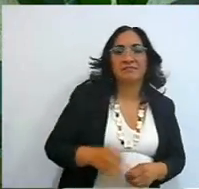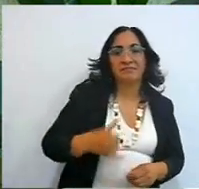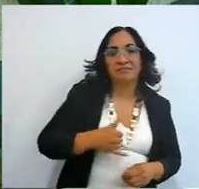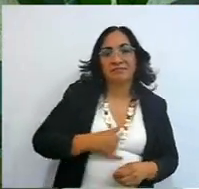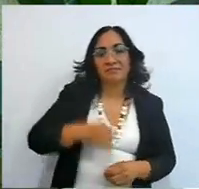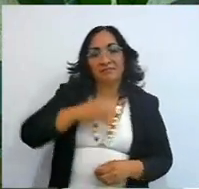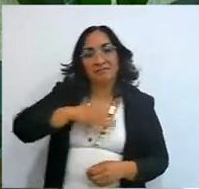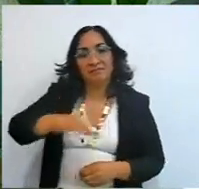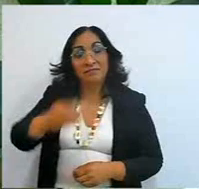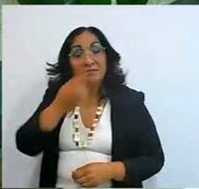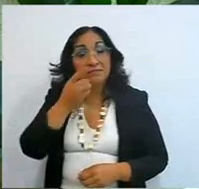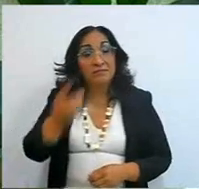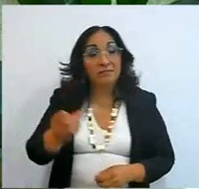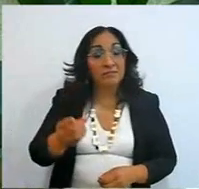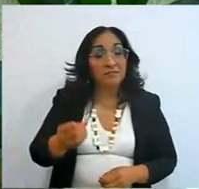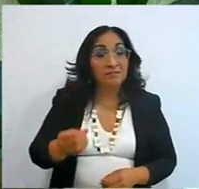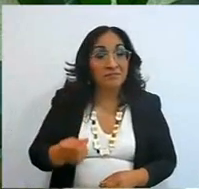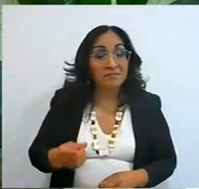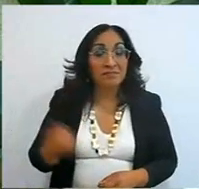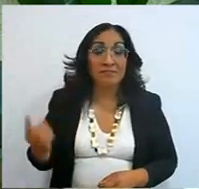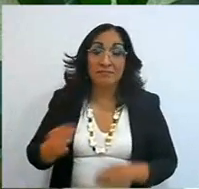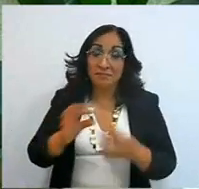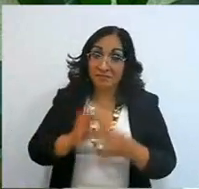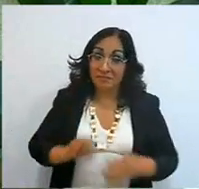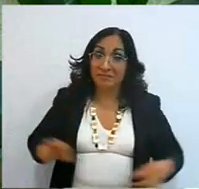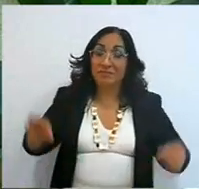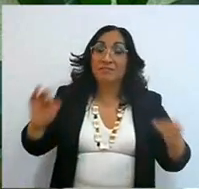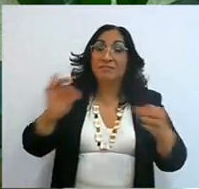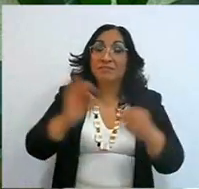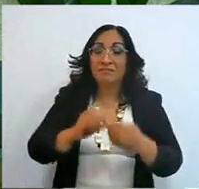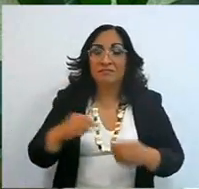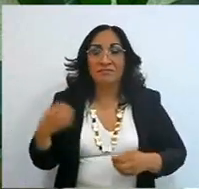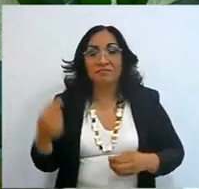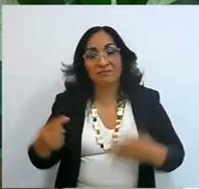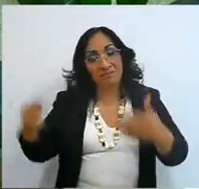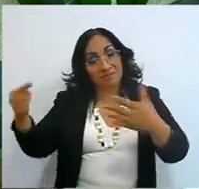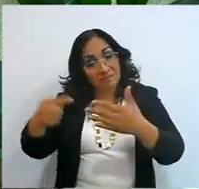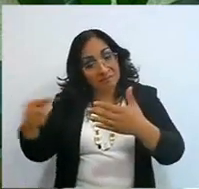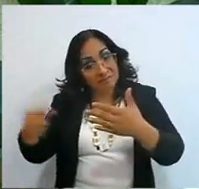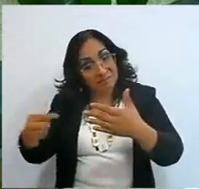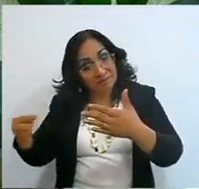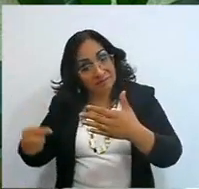how important are the instructions, the other I was listening to a report about some cruises,